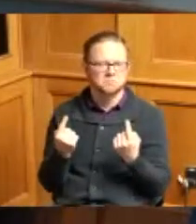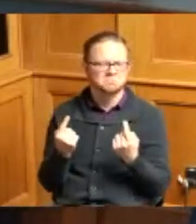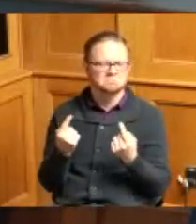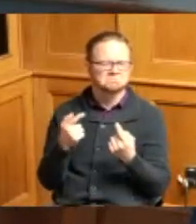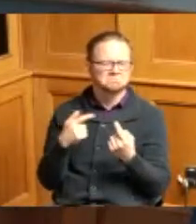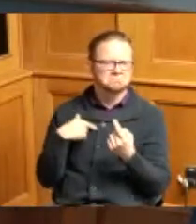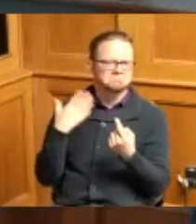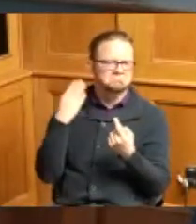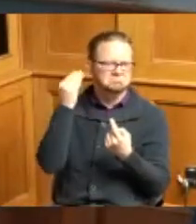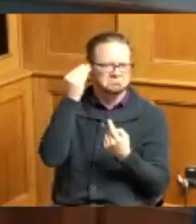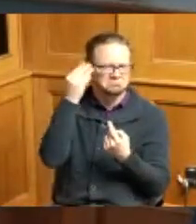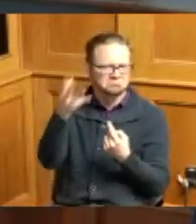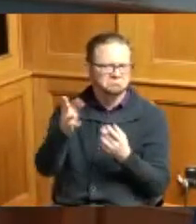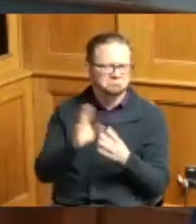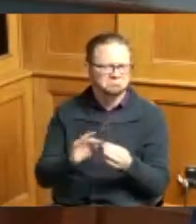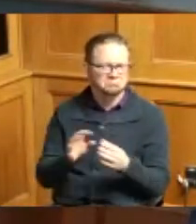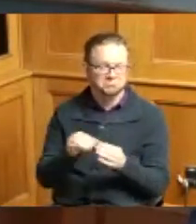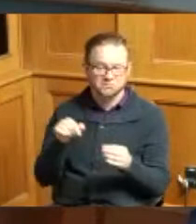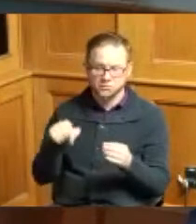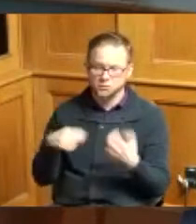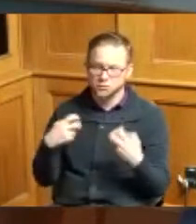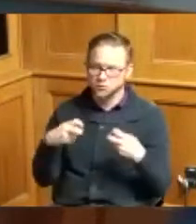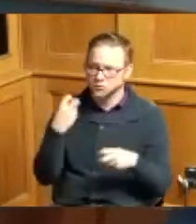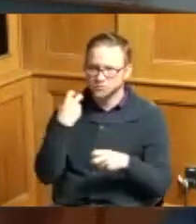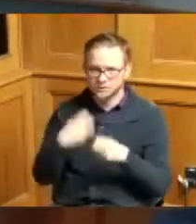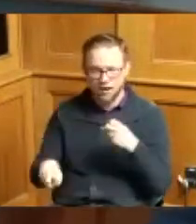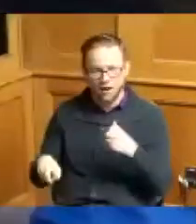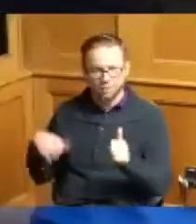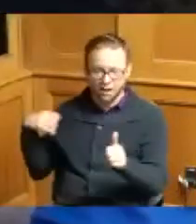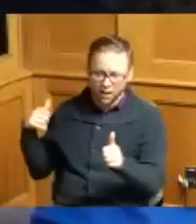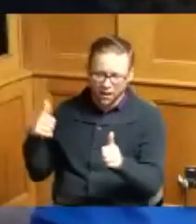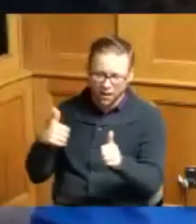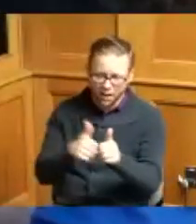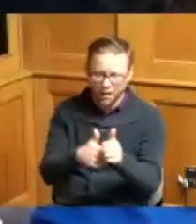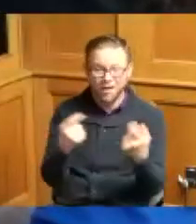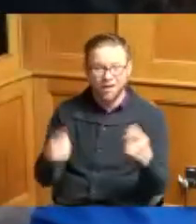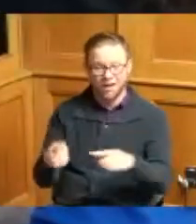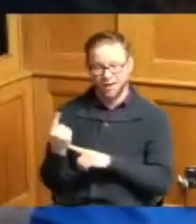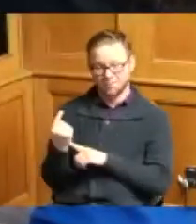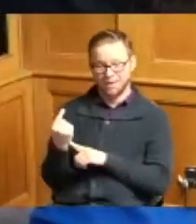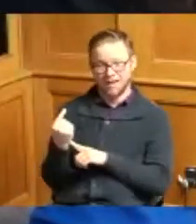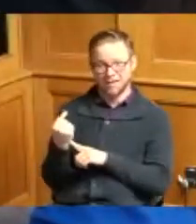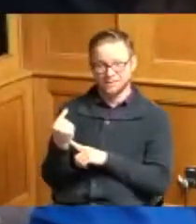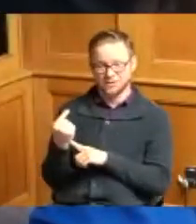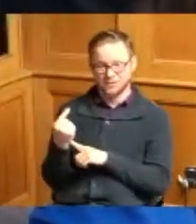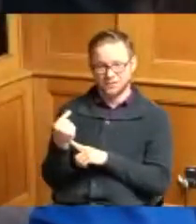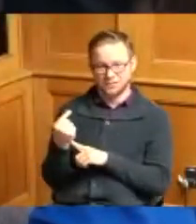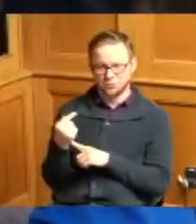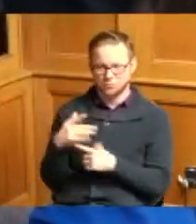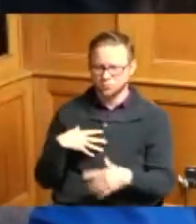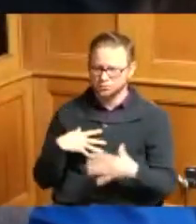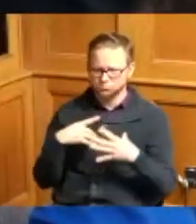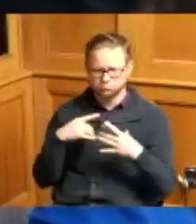also say that this was a tough comeback last year they left with tears of disappointment